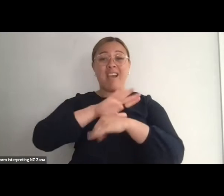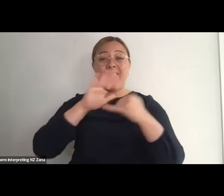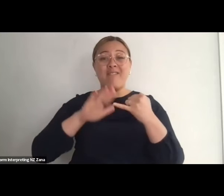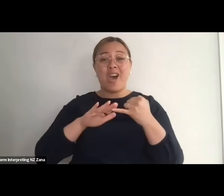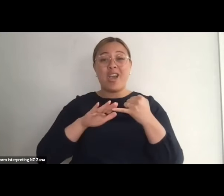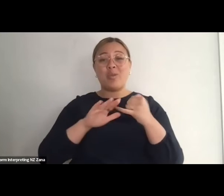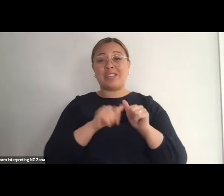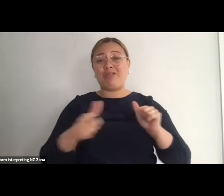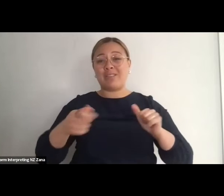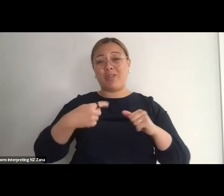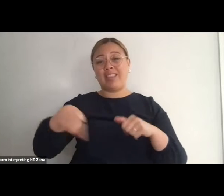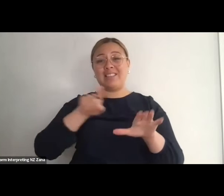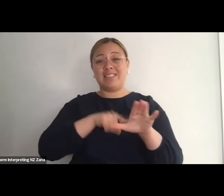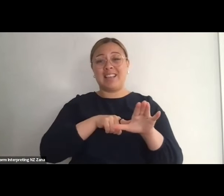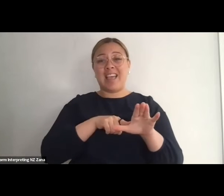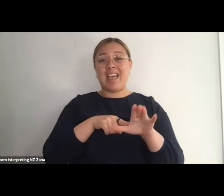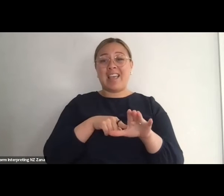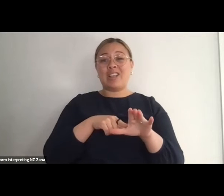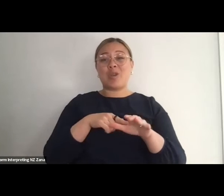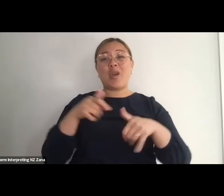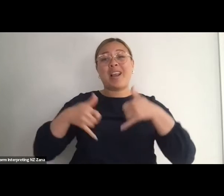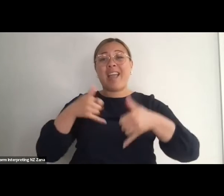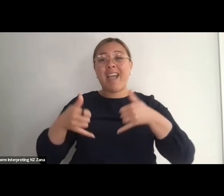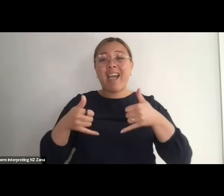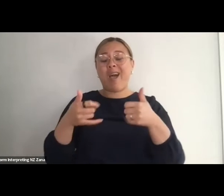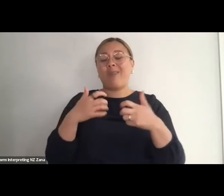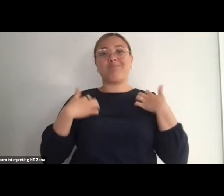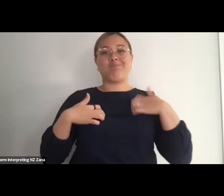We are so very excited for this kōrerorero. Before we begin there's just a little bit of